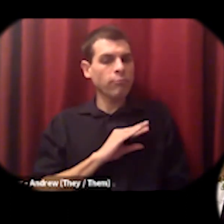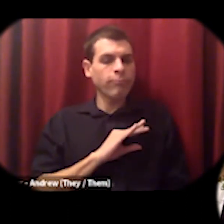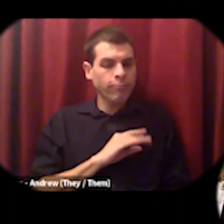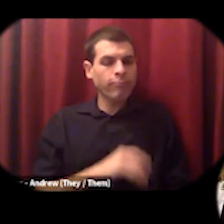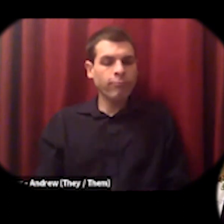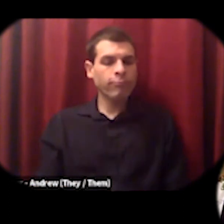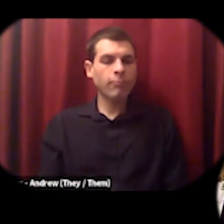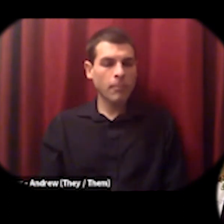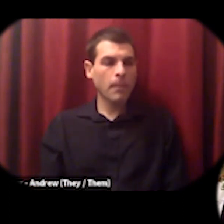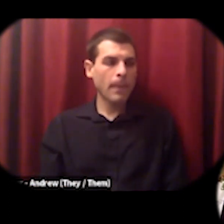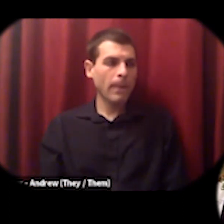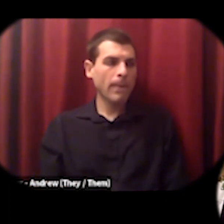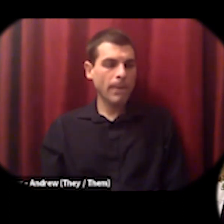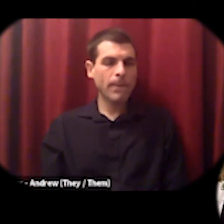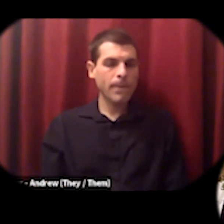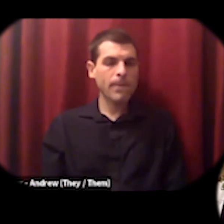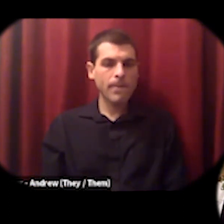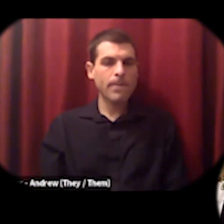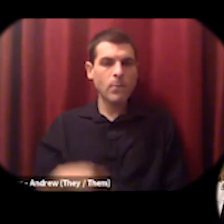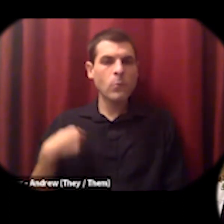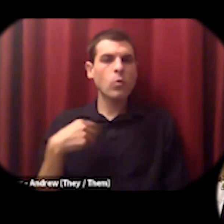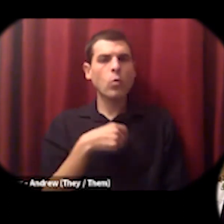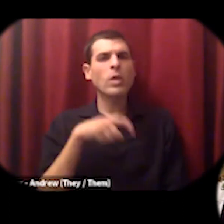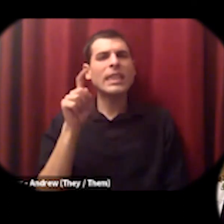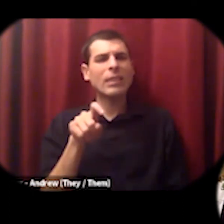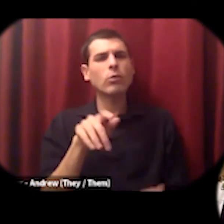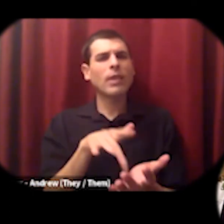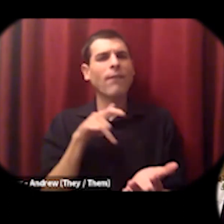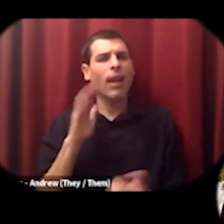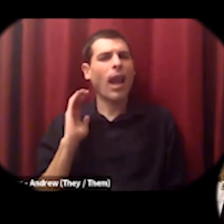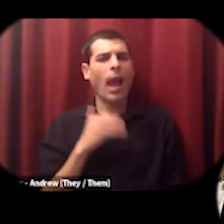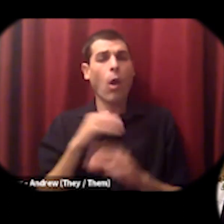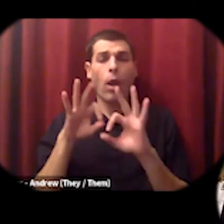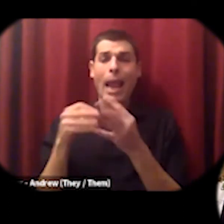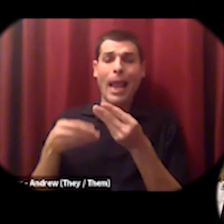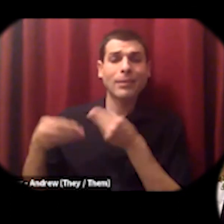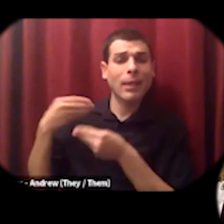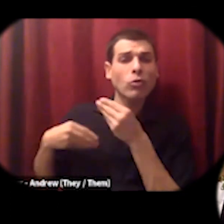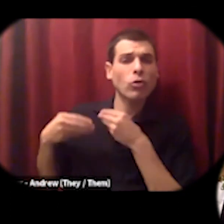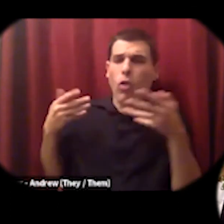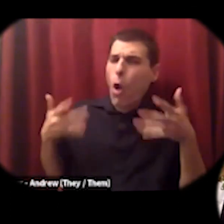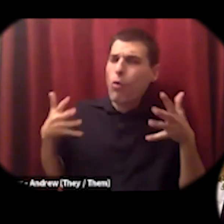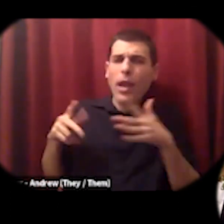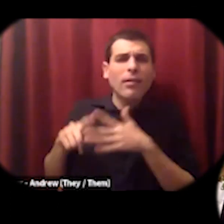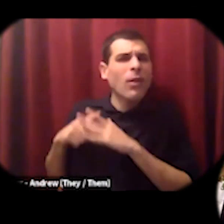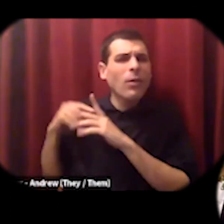take advantage of where our ancestors have done this work for us to read their notes